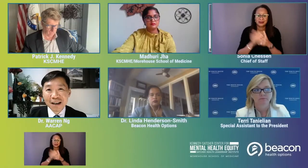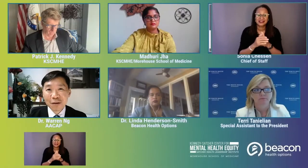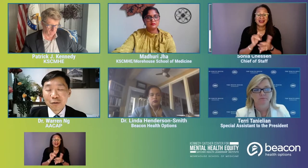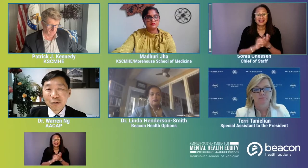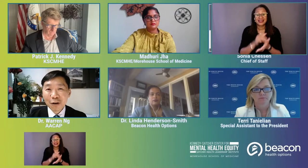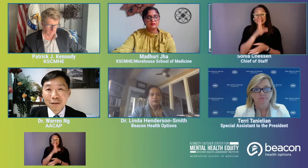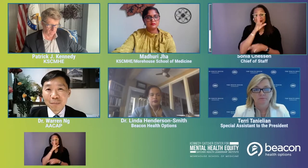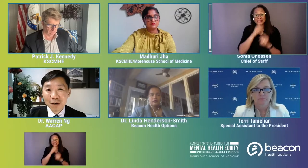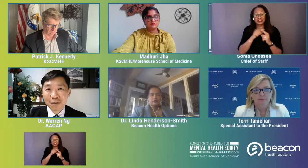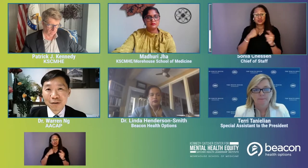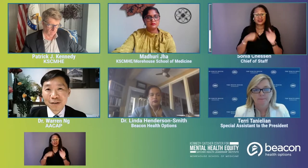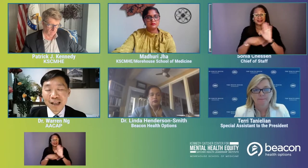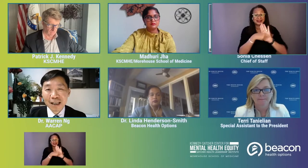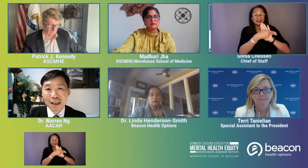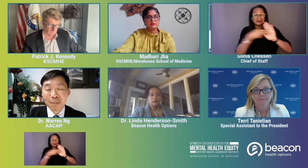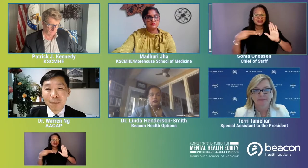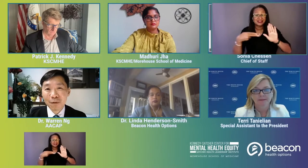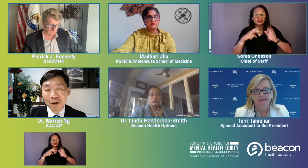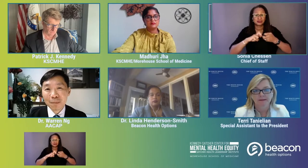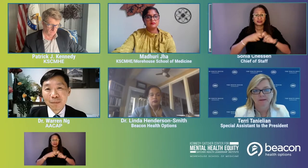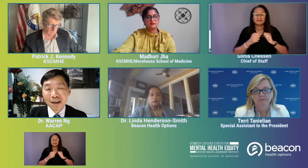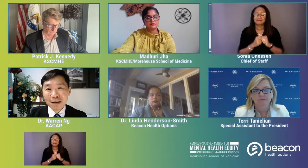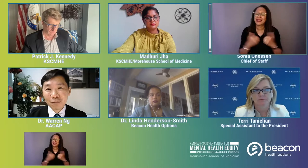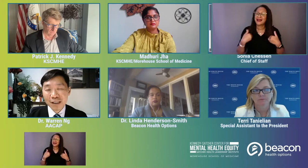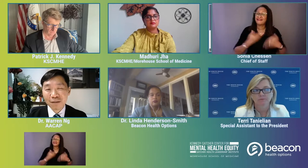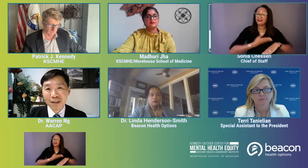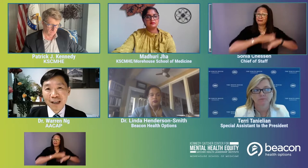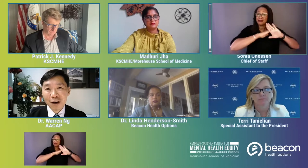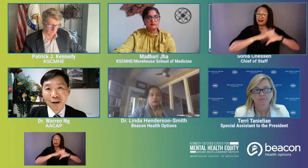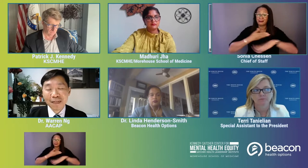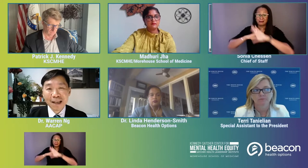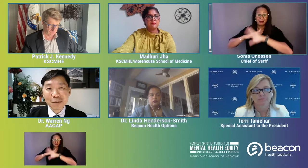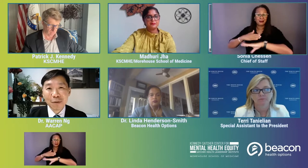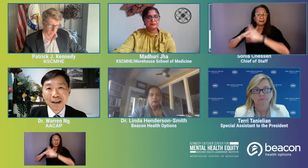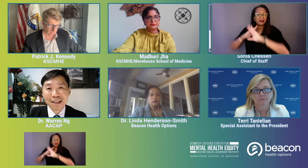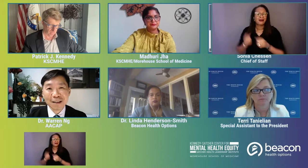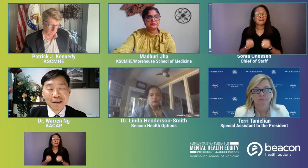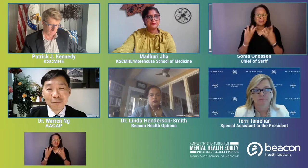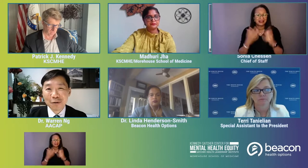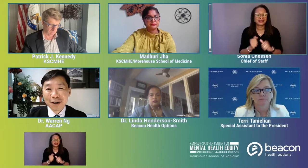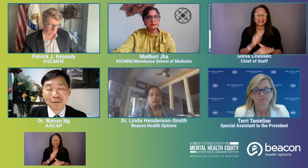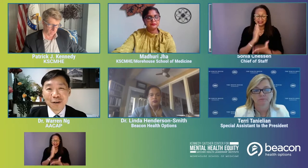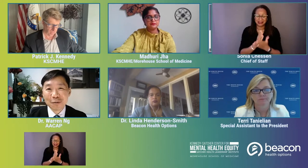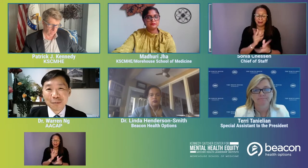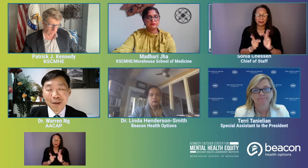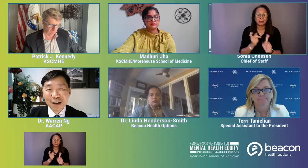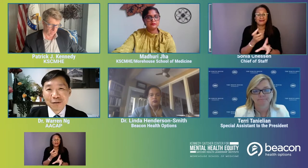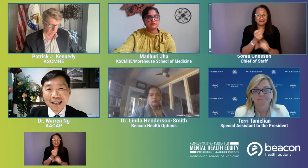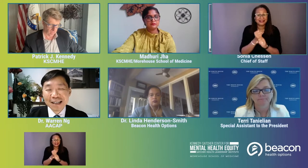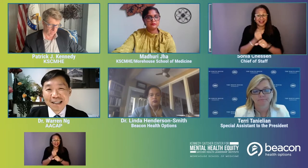There are a lot of barriers that keep people from receiving care, and that's why I think the work of Honorable Patrick Kennedy